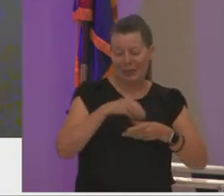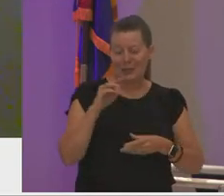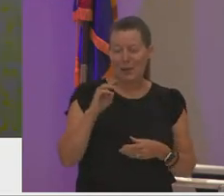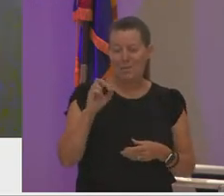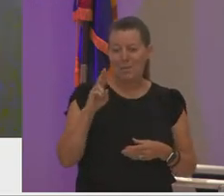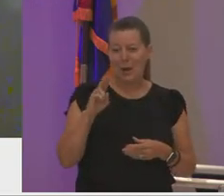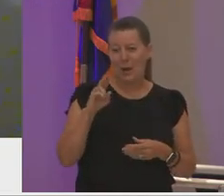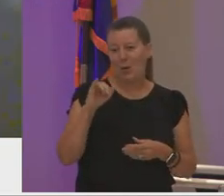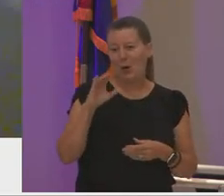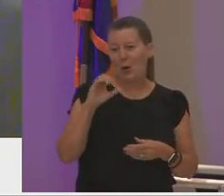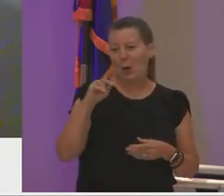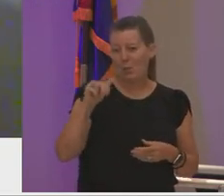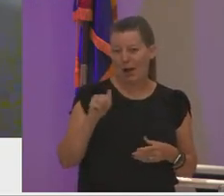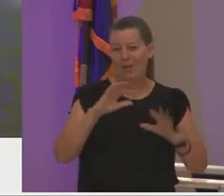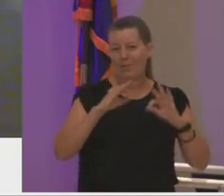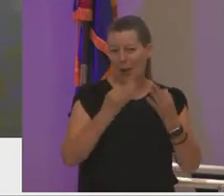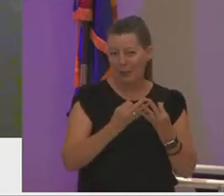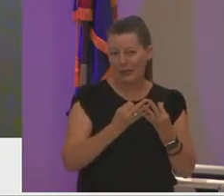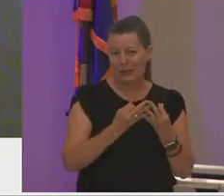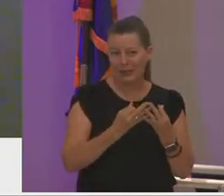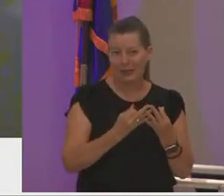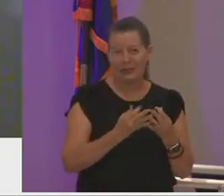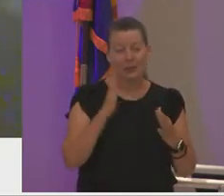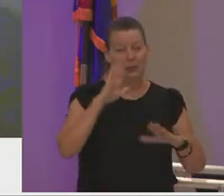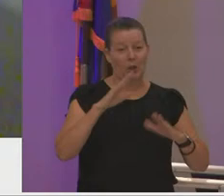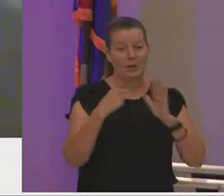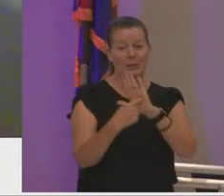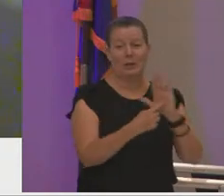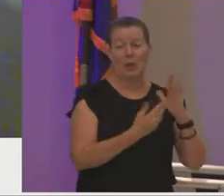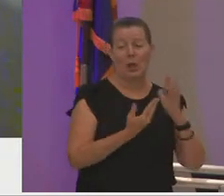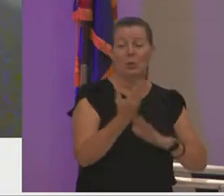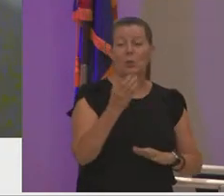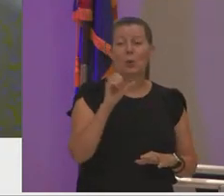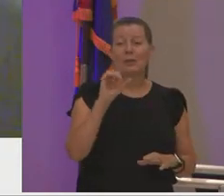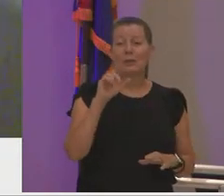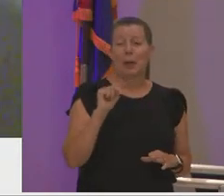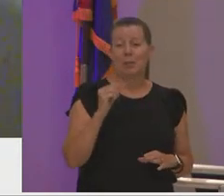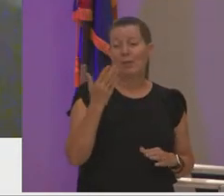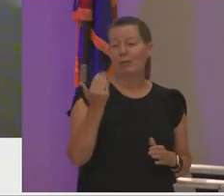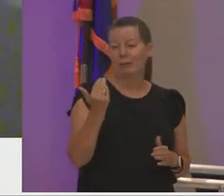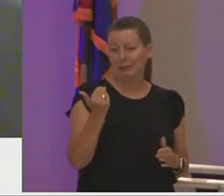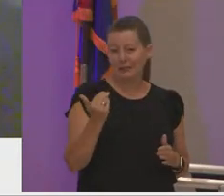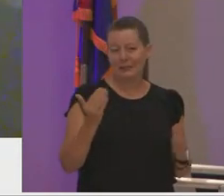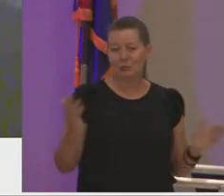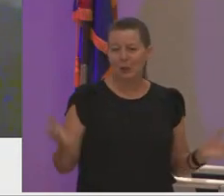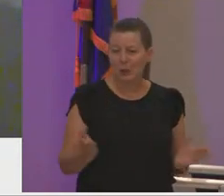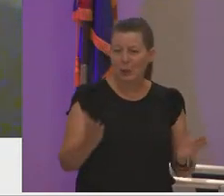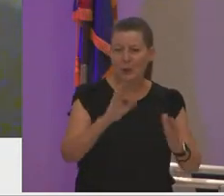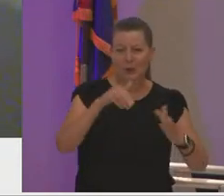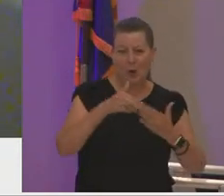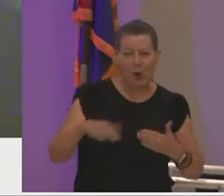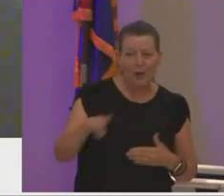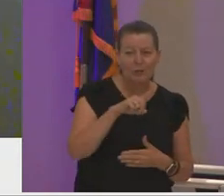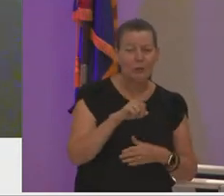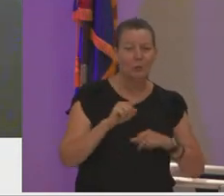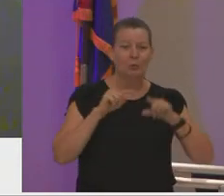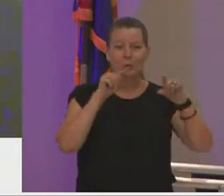so it's on display through september 15th i highly encourage all of you um to go and see the work of